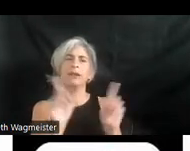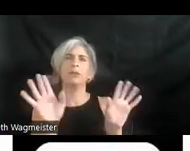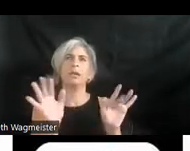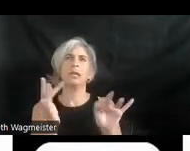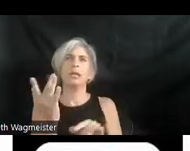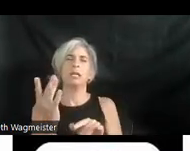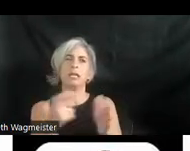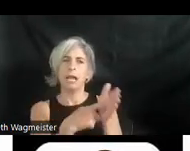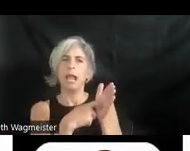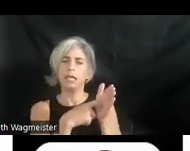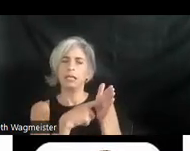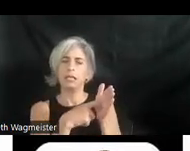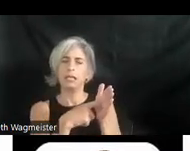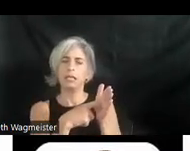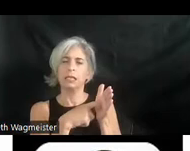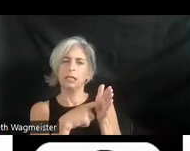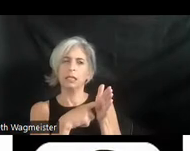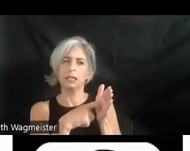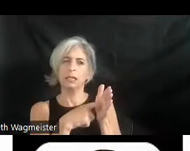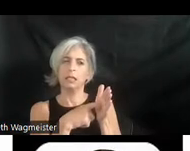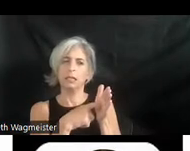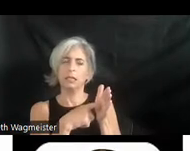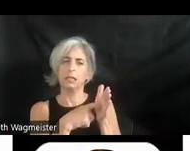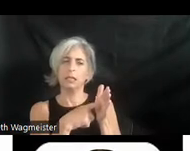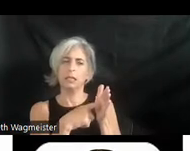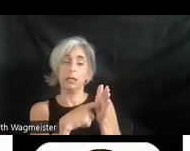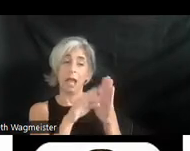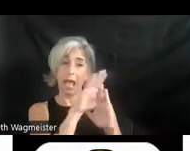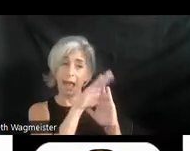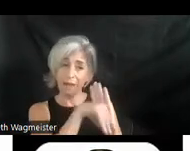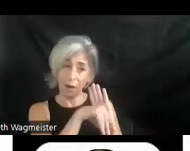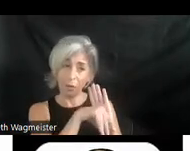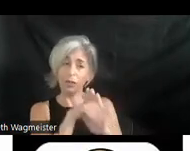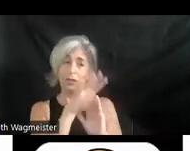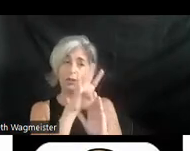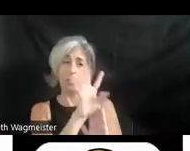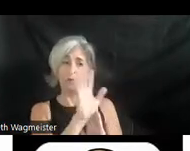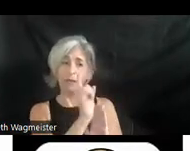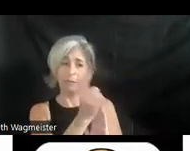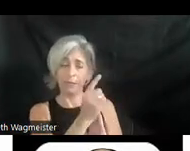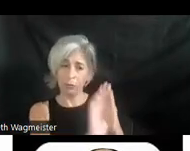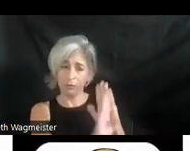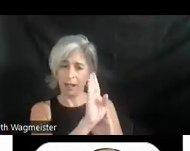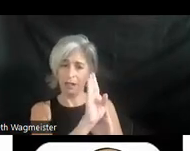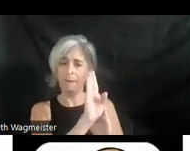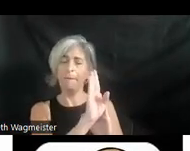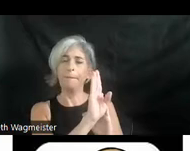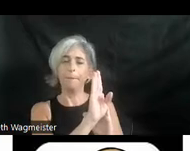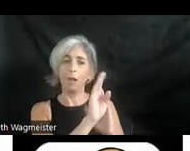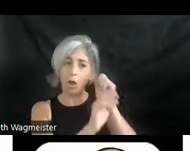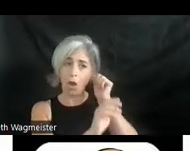It takes anywhere from a half-hour to forty five minutes to develop audio description